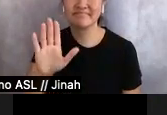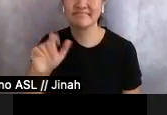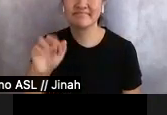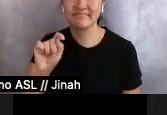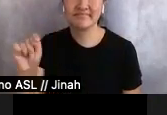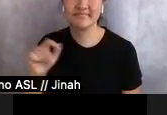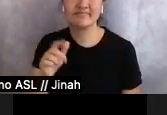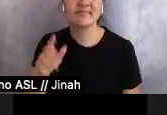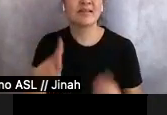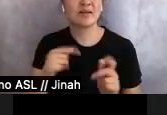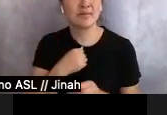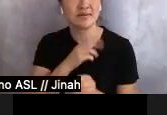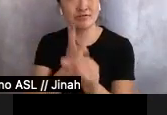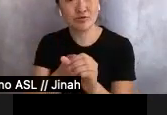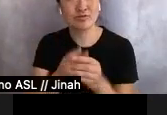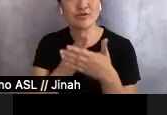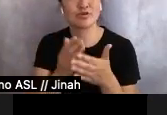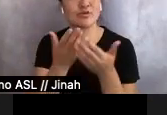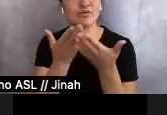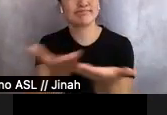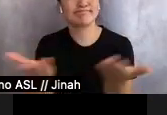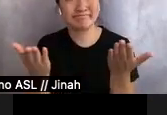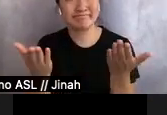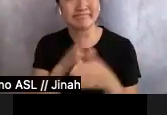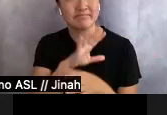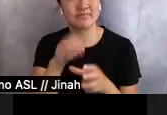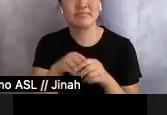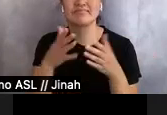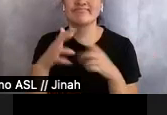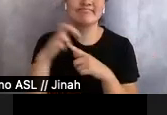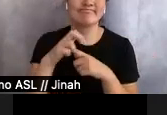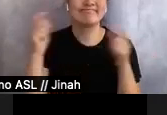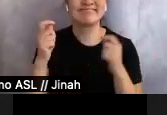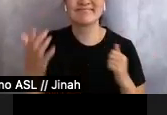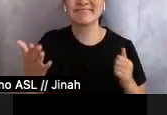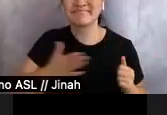and share with you and be part of this amazing celebration. Happy Pride everybody, happy Pride.